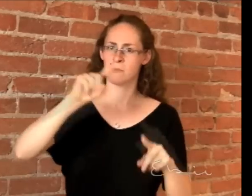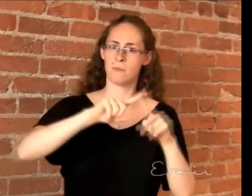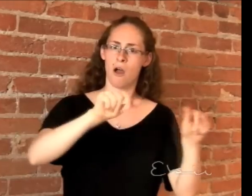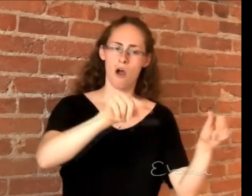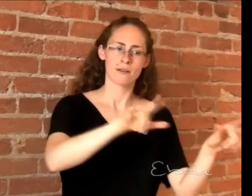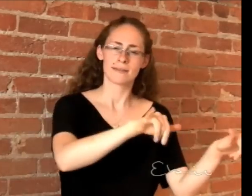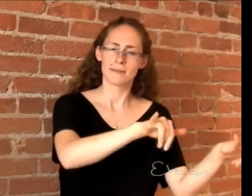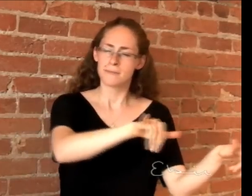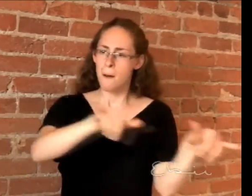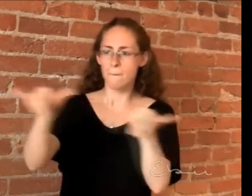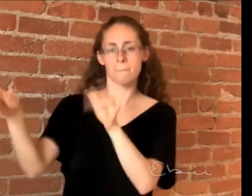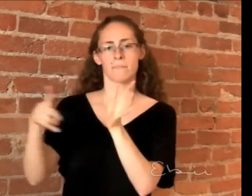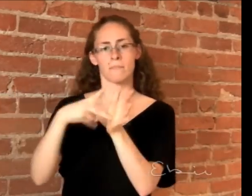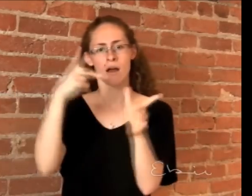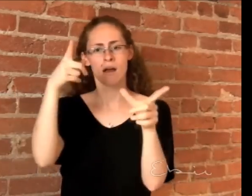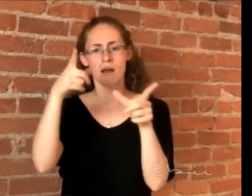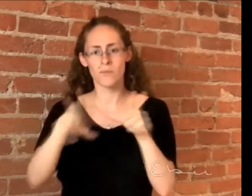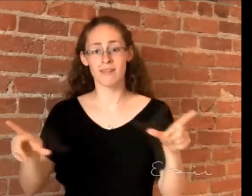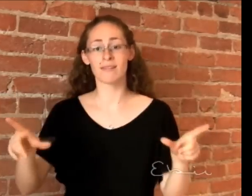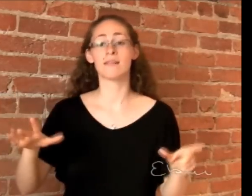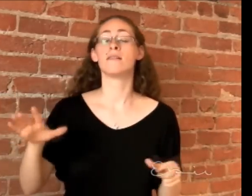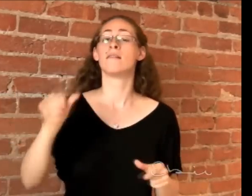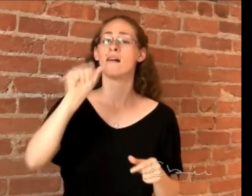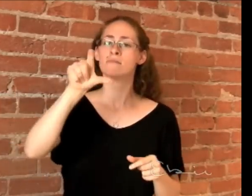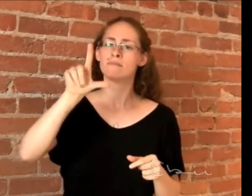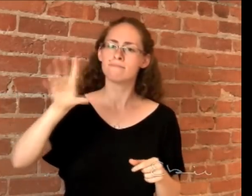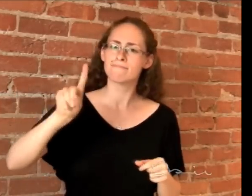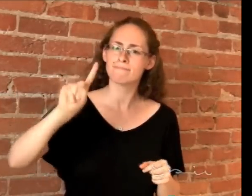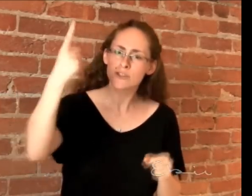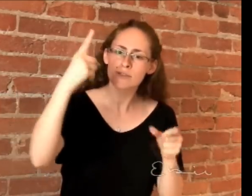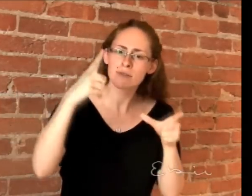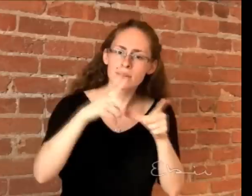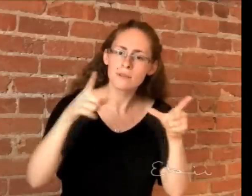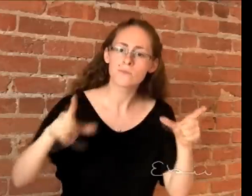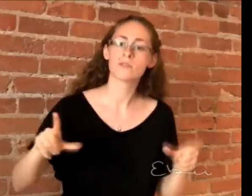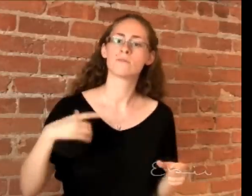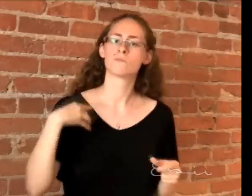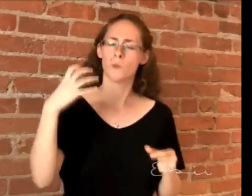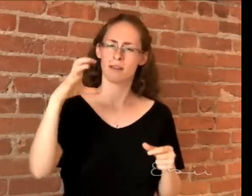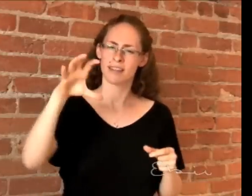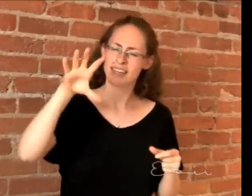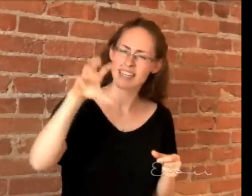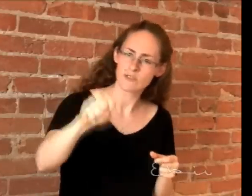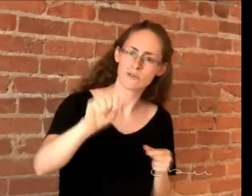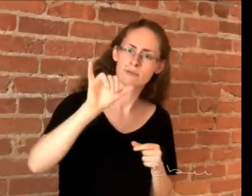especially when ASL is their primary language. The purpose of my research is to capture the true